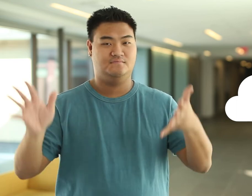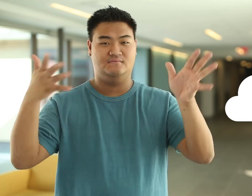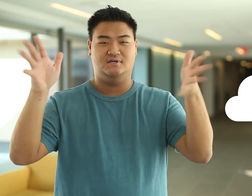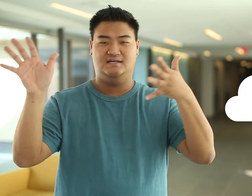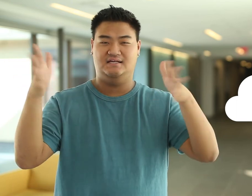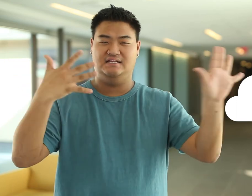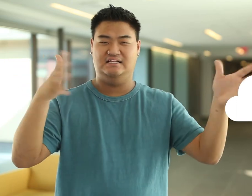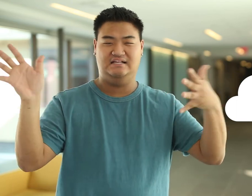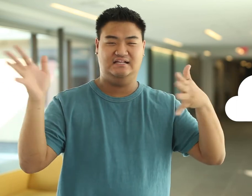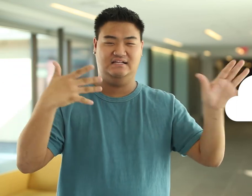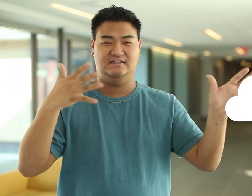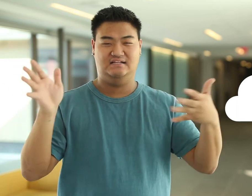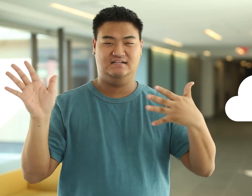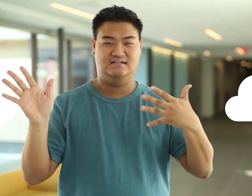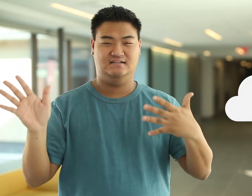Windy